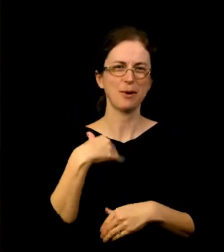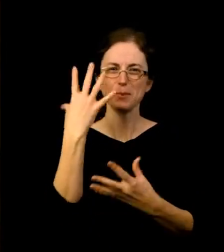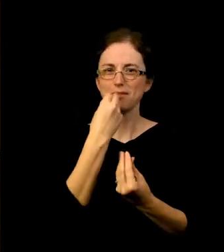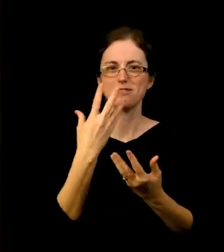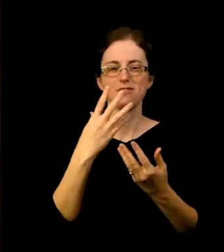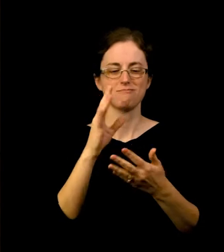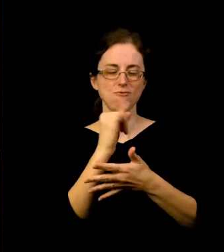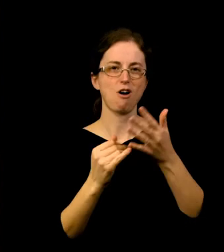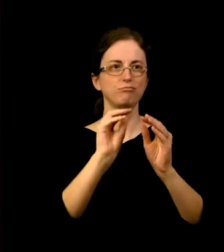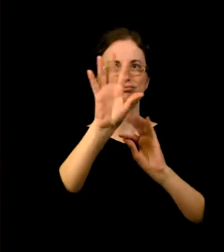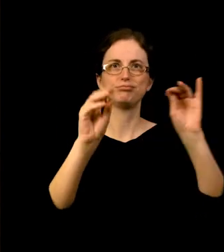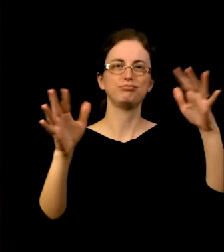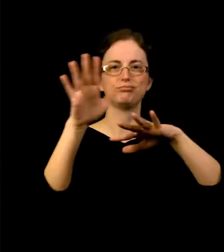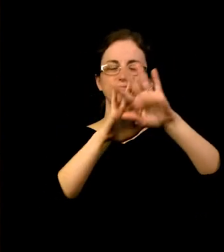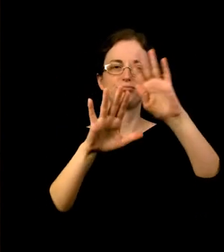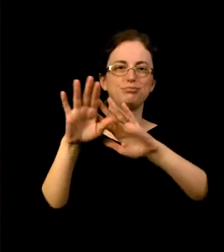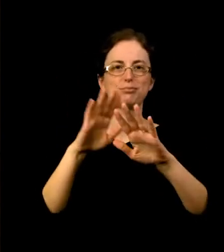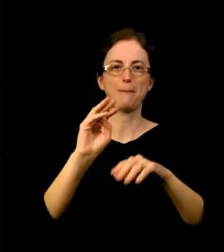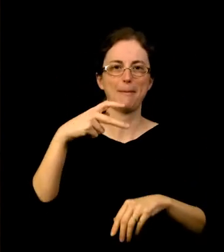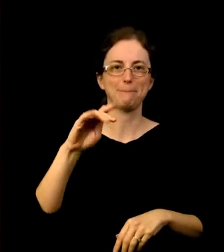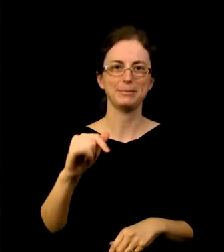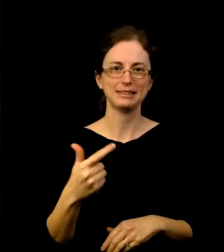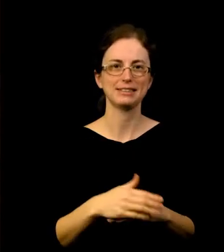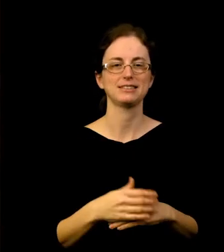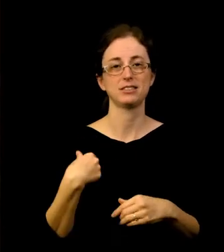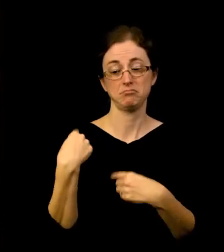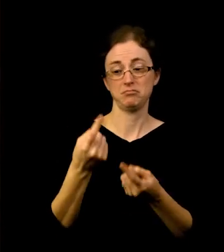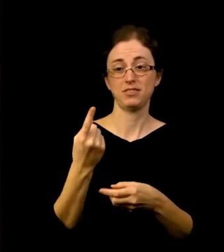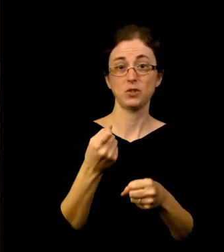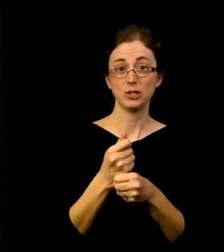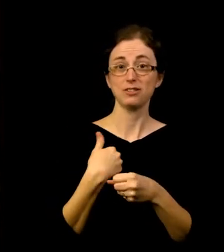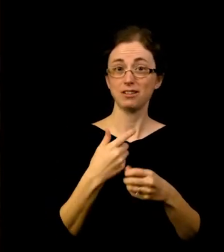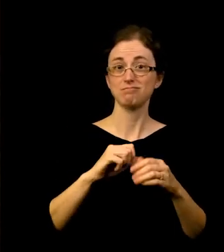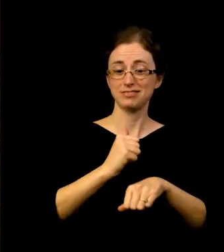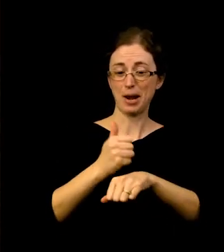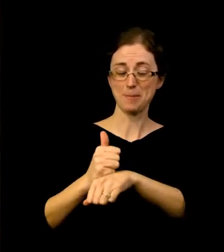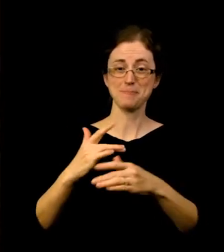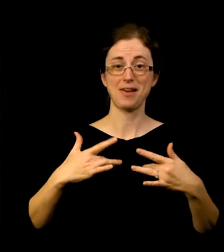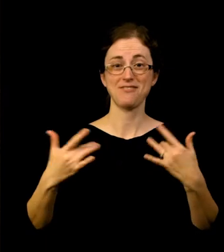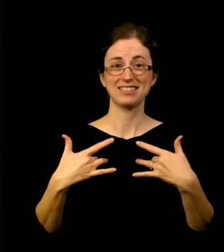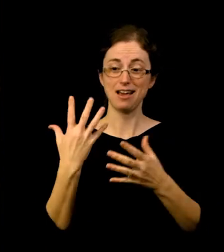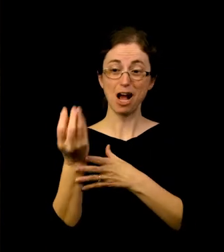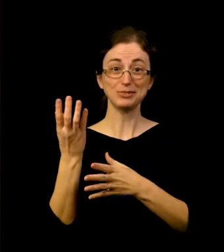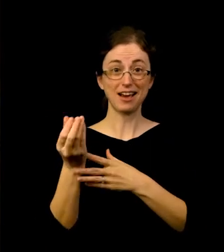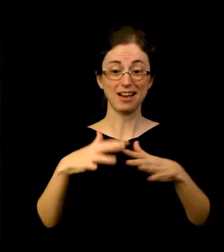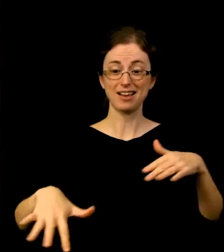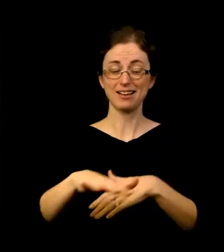Over the last year, we held a few events out in our courtyard. It was so much fun to see visual projections up on the outside